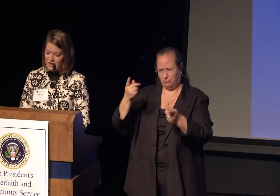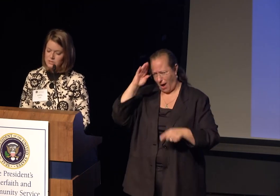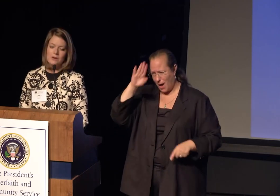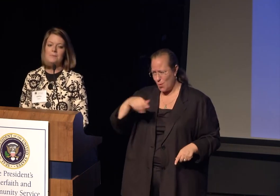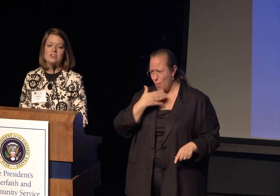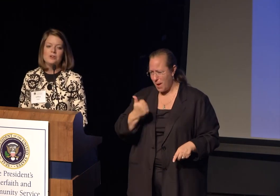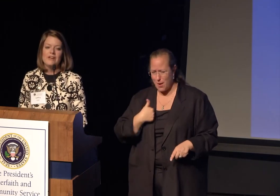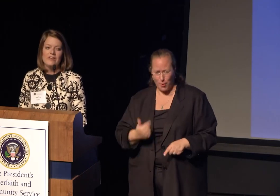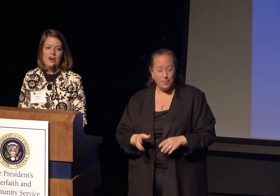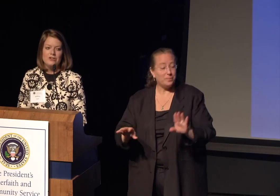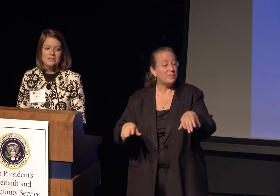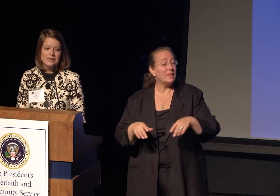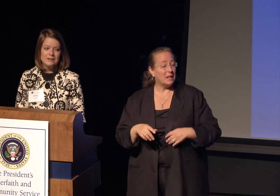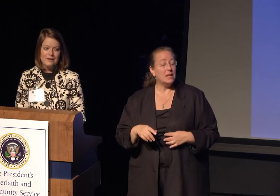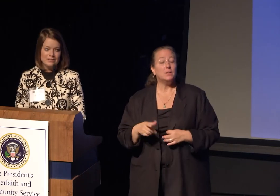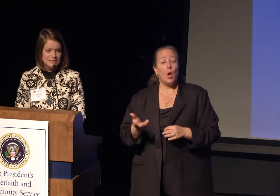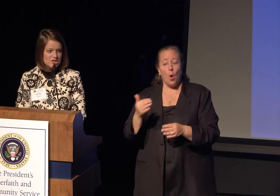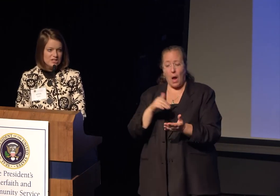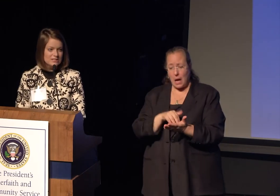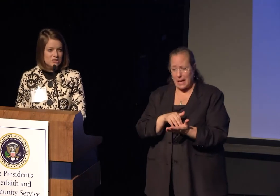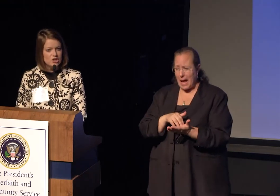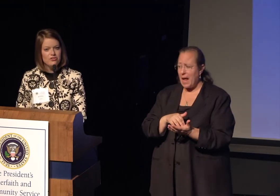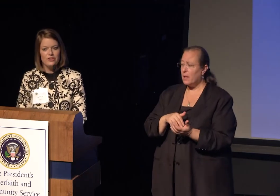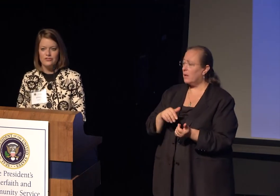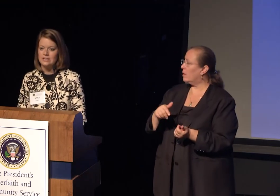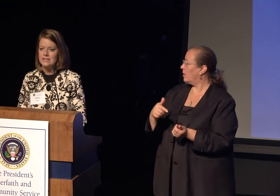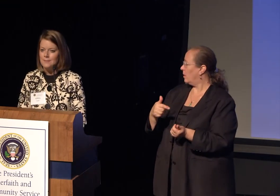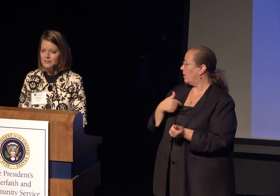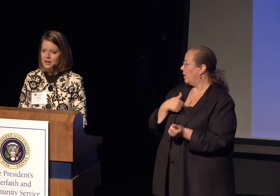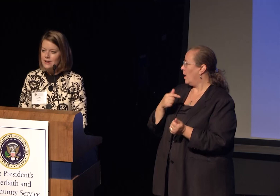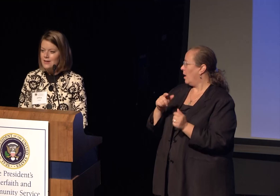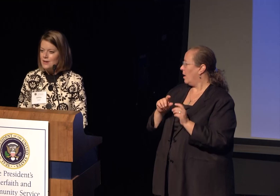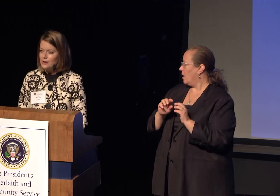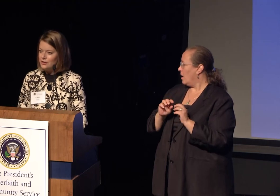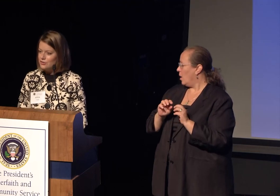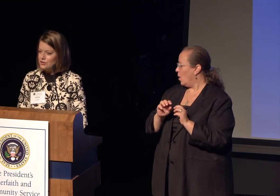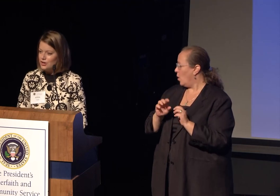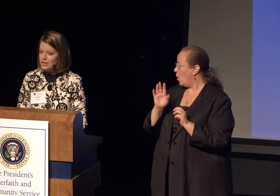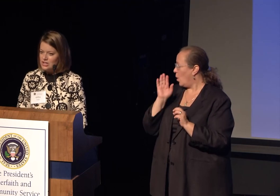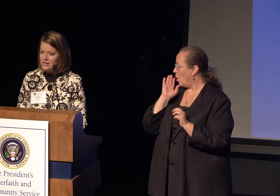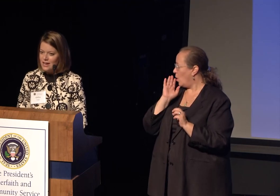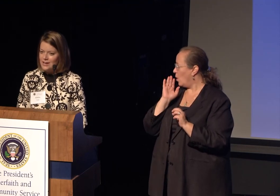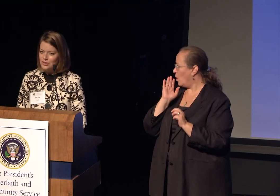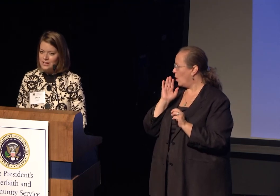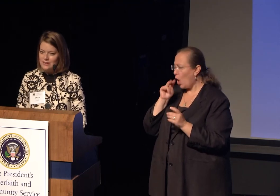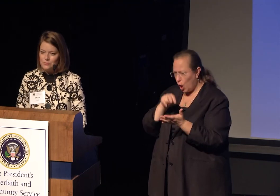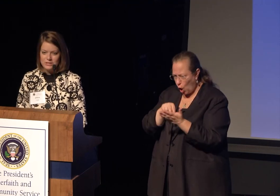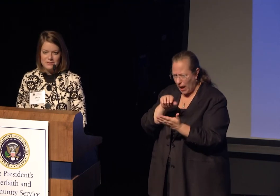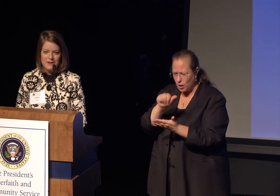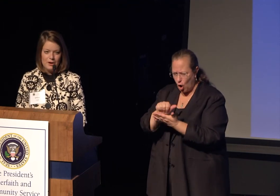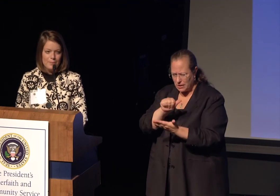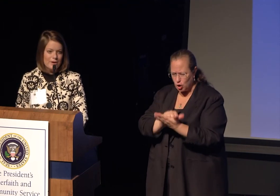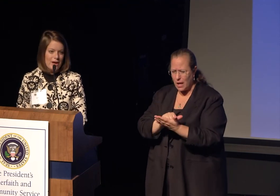I want to mention there are lunch sessions this year for the first time ever. Look through your agenda and see what's available.